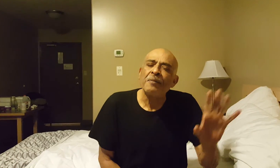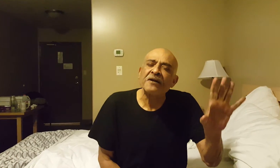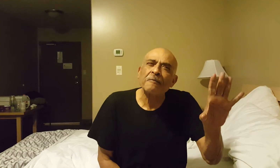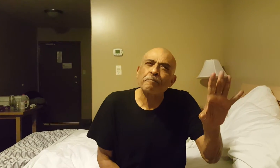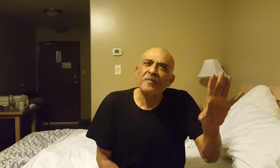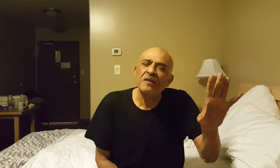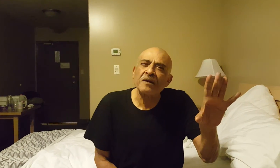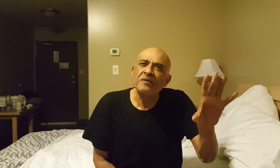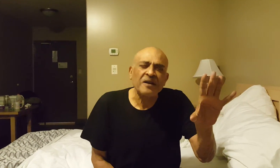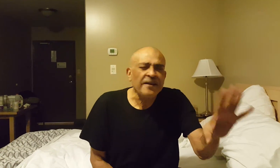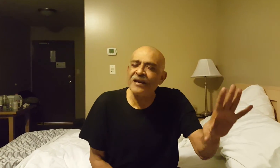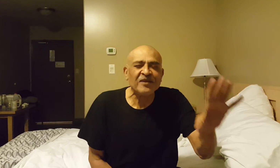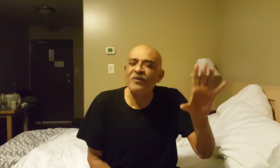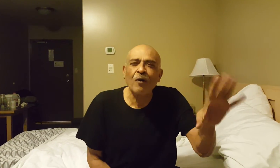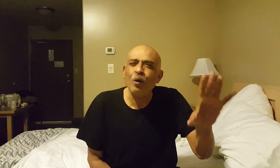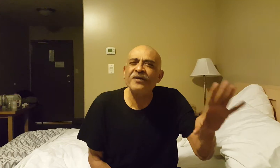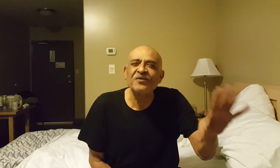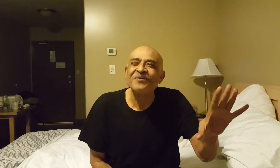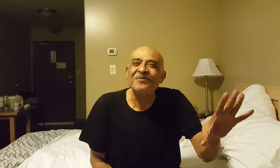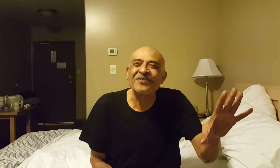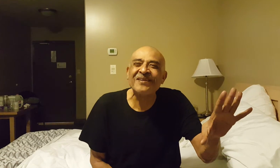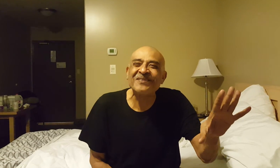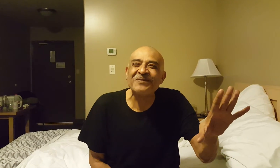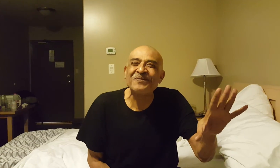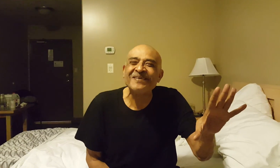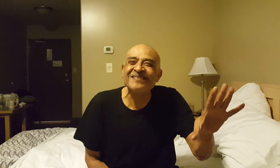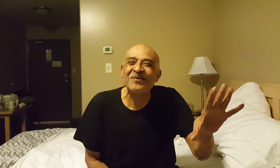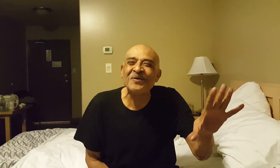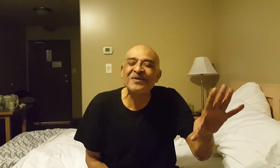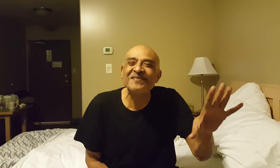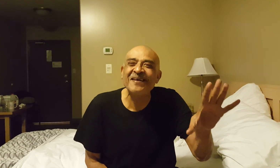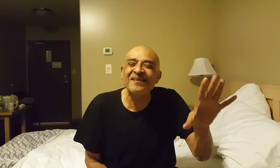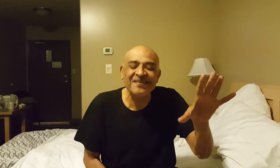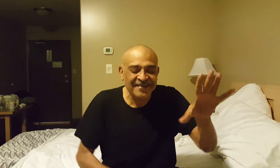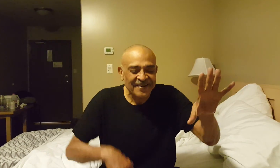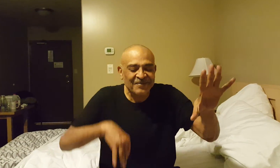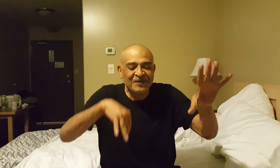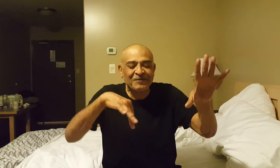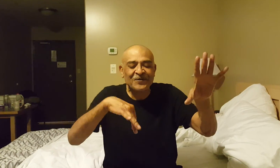but the cleaning ladies we've always tried to tip in some way because they are the people who